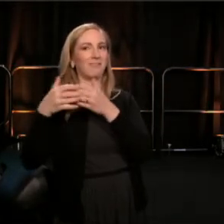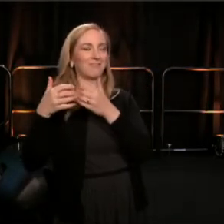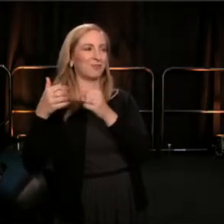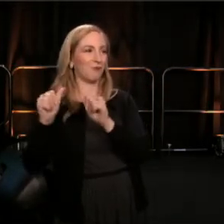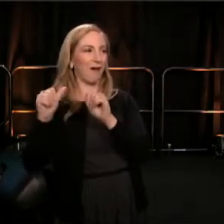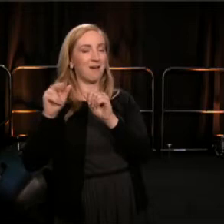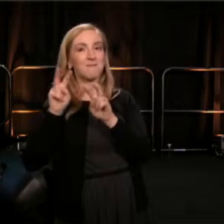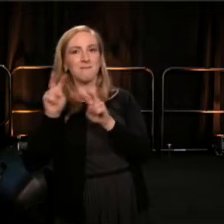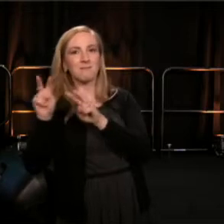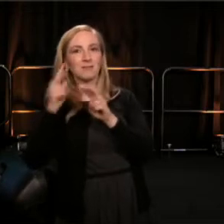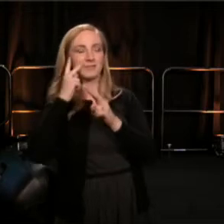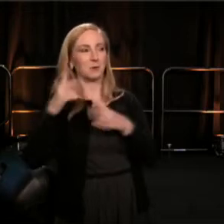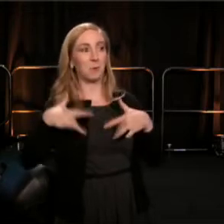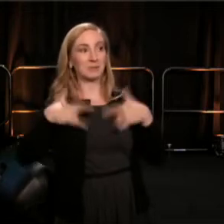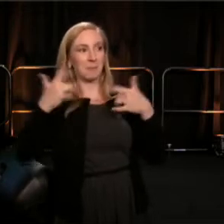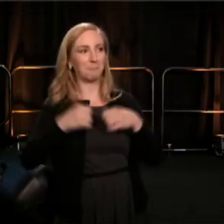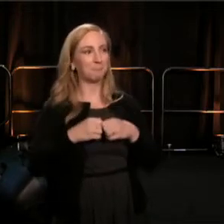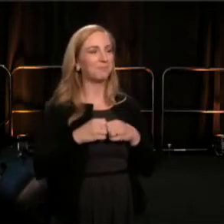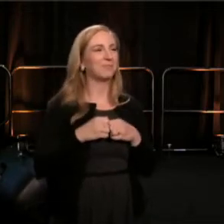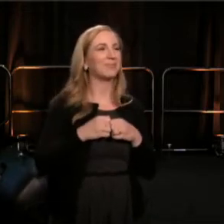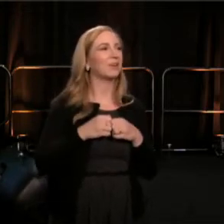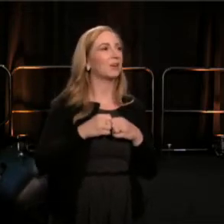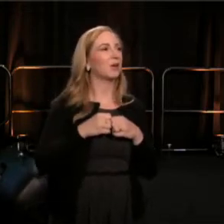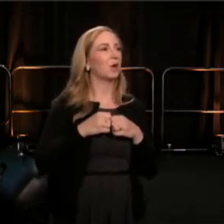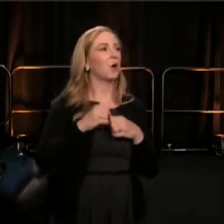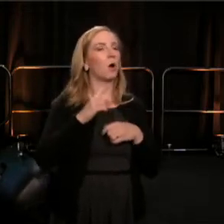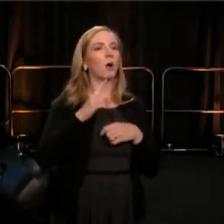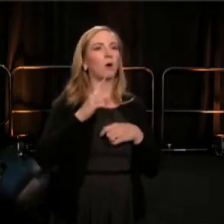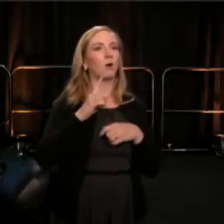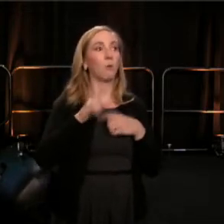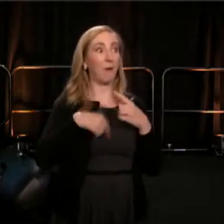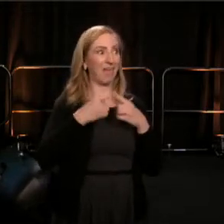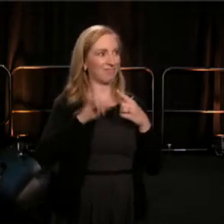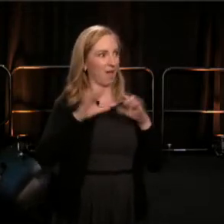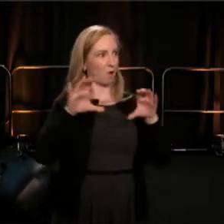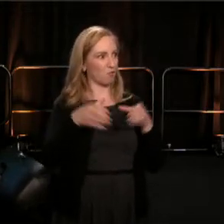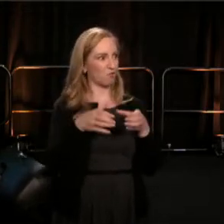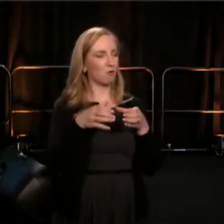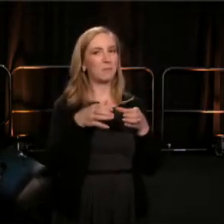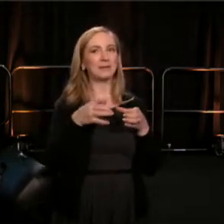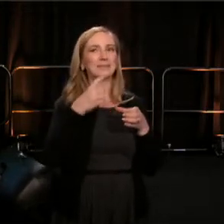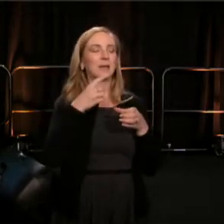So we hear that just when it looked like they'd never get in, a guard said that if they could assemble a group